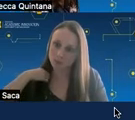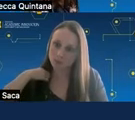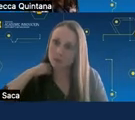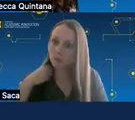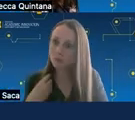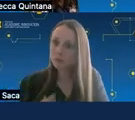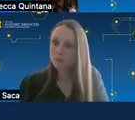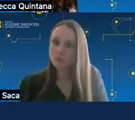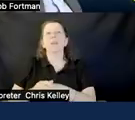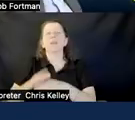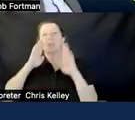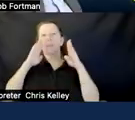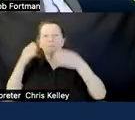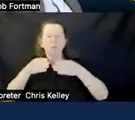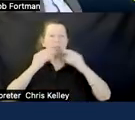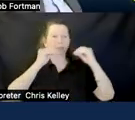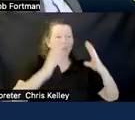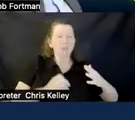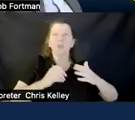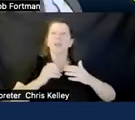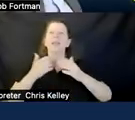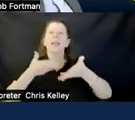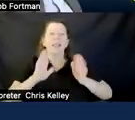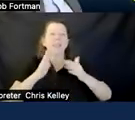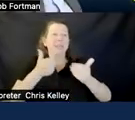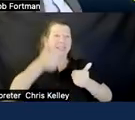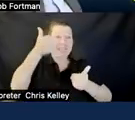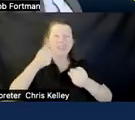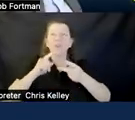on instructors how to make it easy for instructors to create instructional experiences involving xr